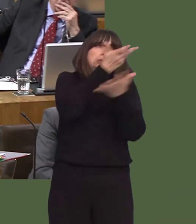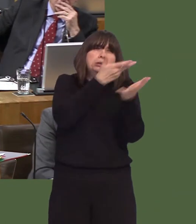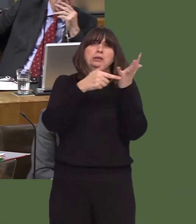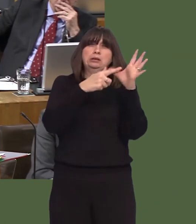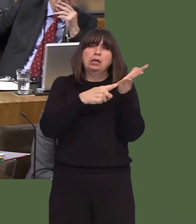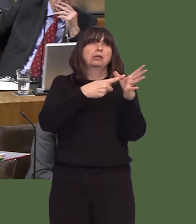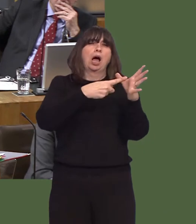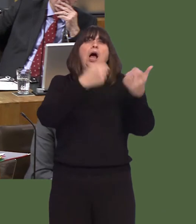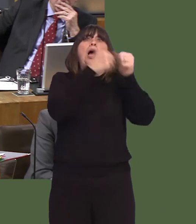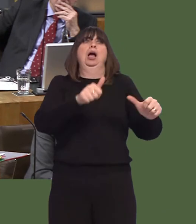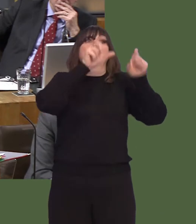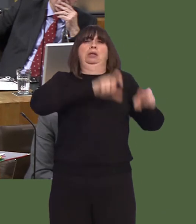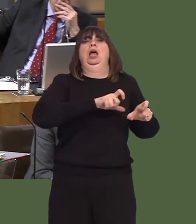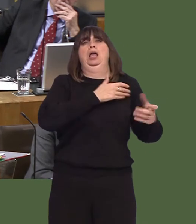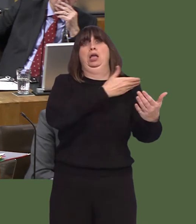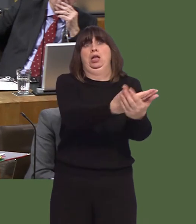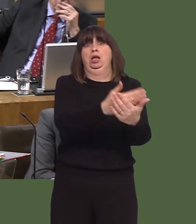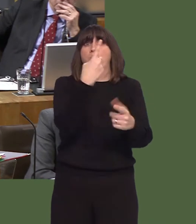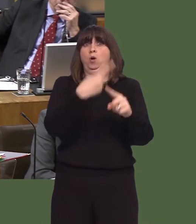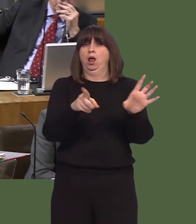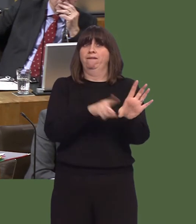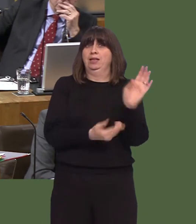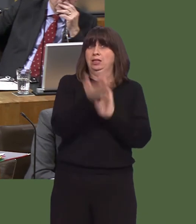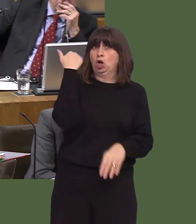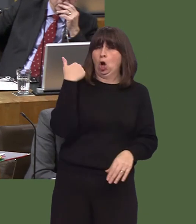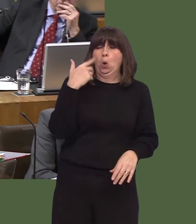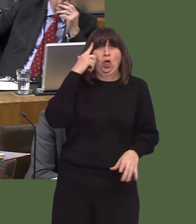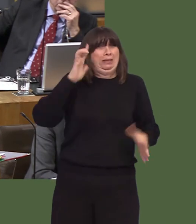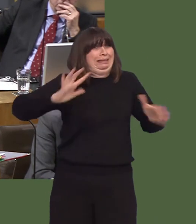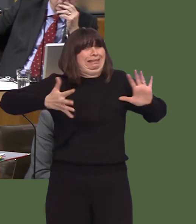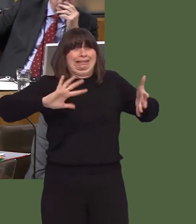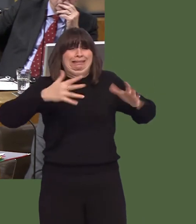ben. Ac, wrth gwrs, rym ni'n gwybod bod y gwaith dur yn talu'n dda yn yr ardal.